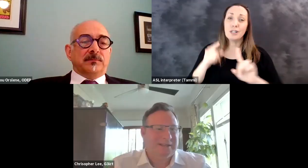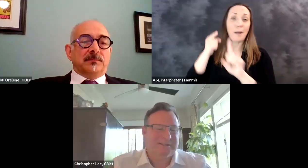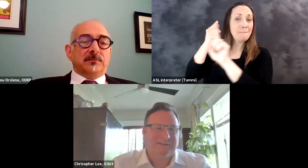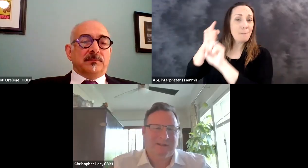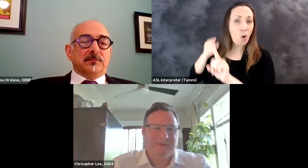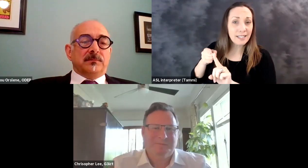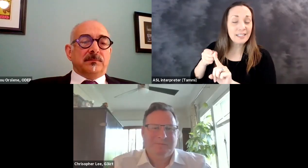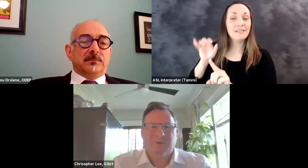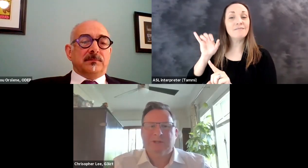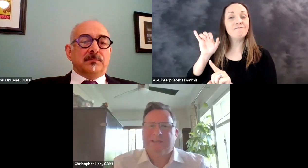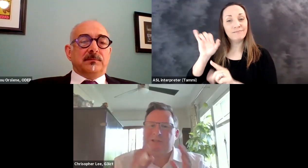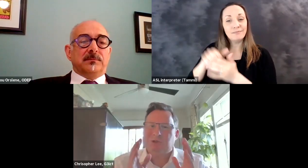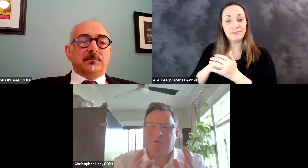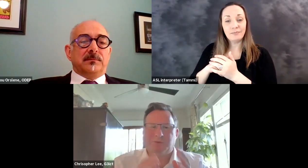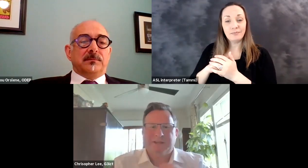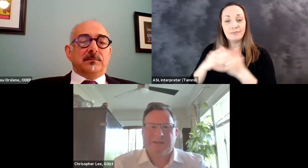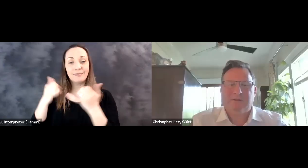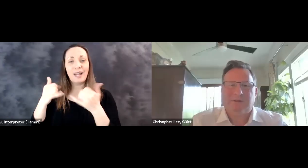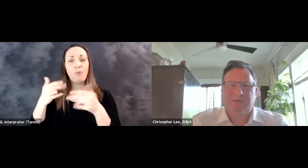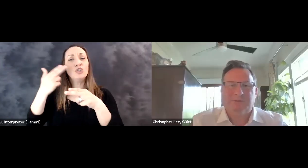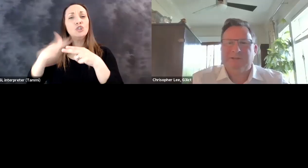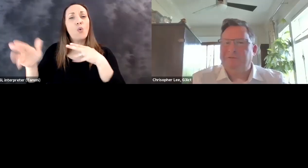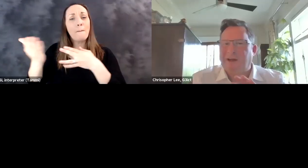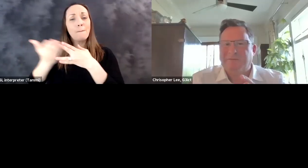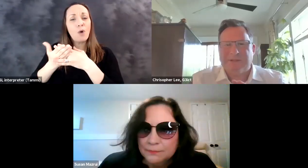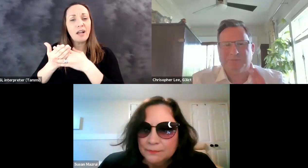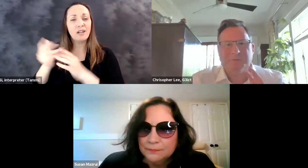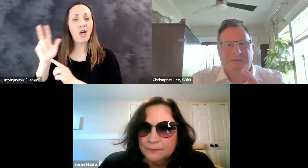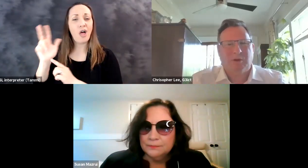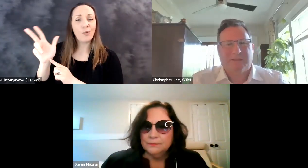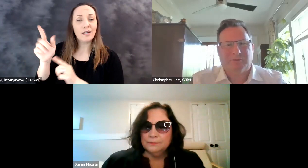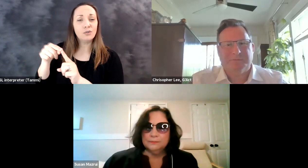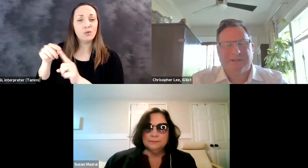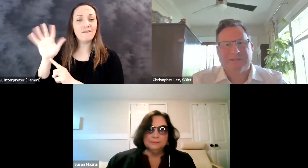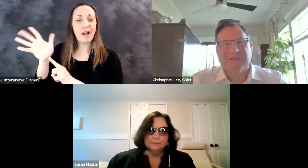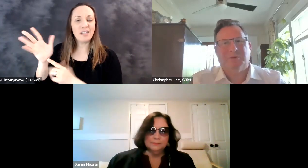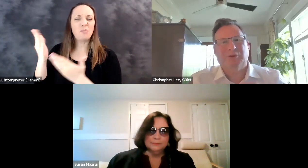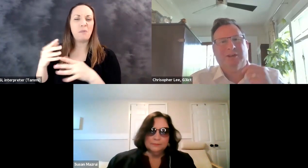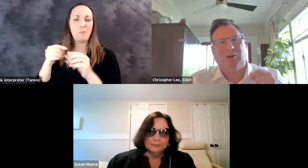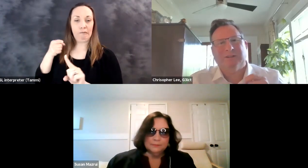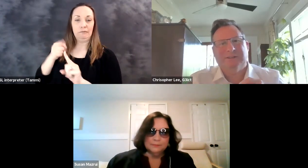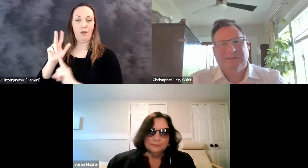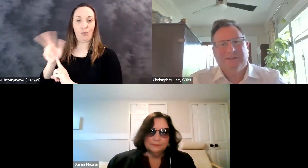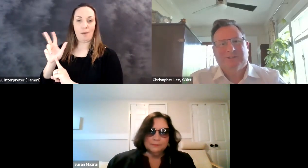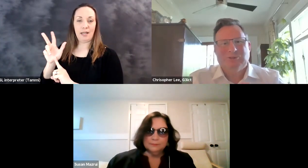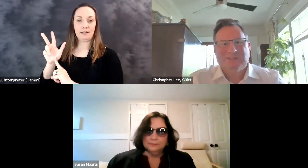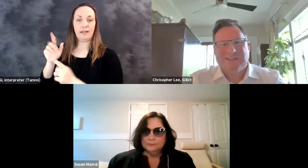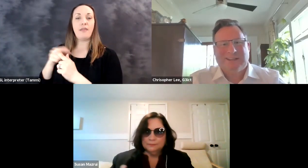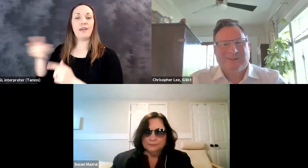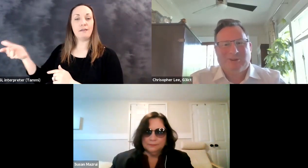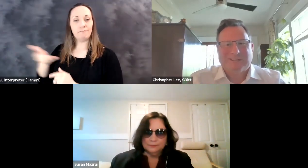is Christopher. Christopher: Thank you so much, this Thank you, panelists. Excellent points, well taken. We're going to take a short break here.